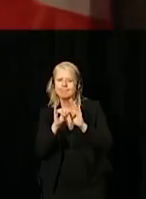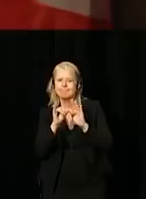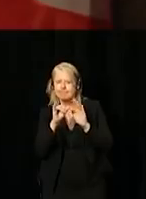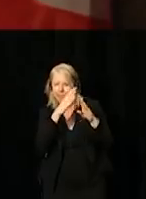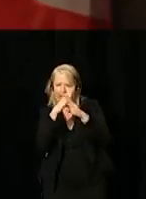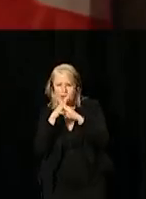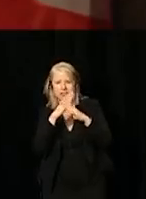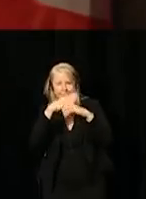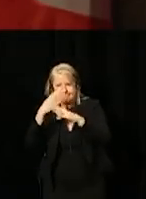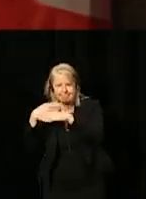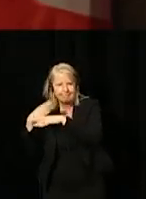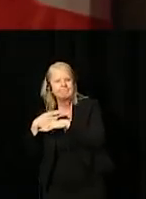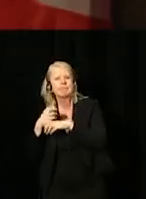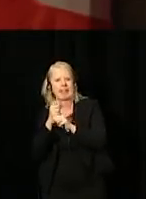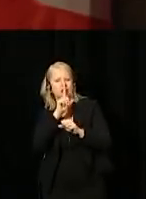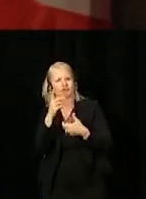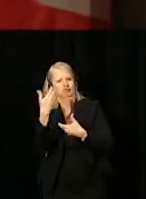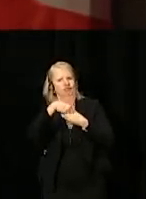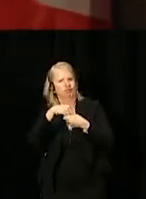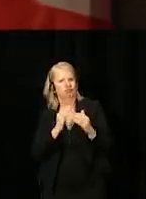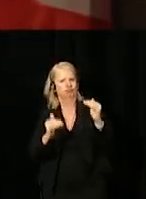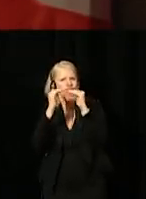to make accessibility and inclusivity a reality for everyone.